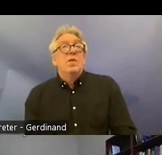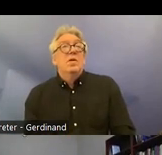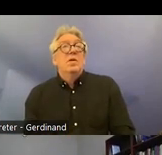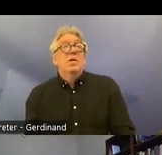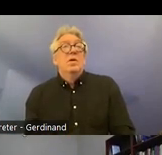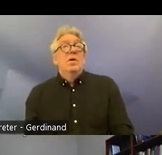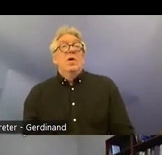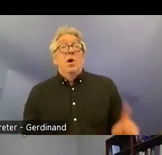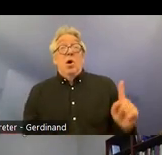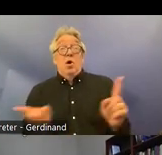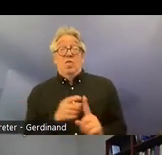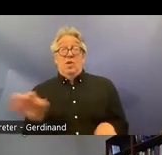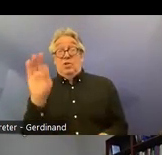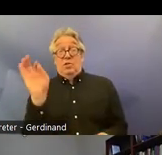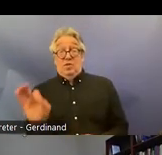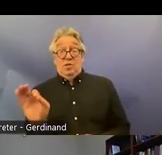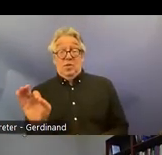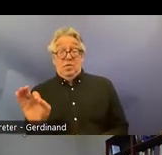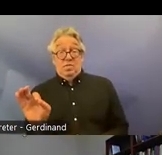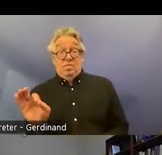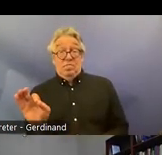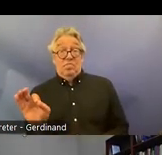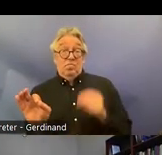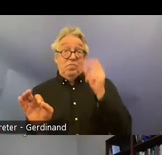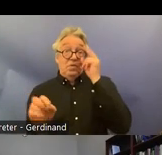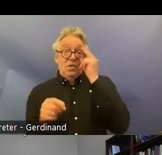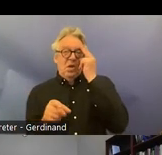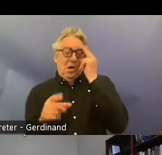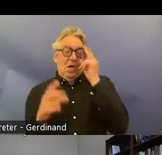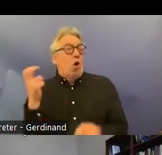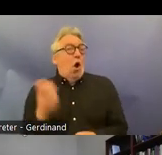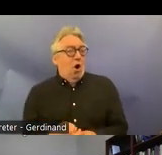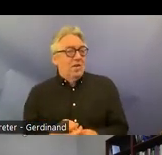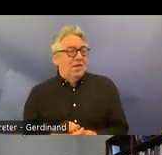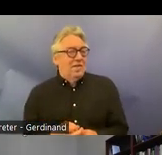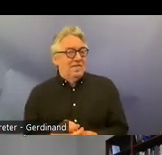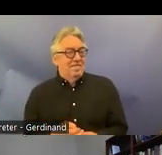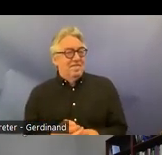main question is uh one of the most difficult that the committee discussed